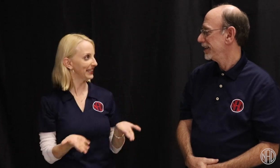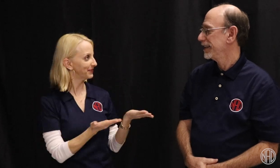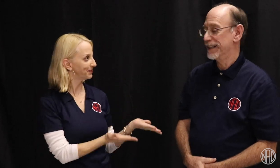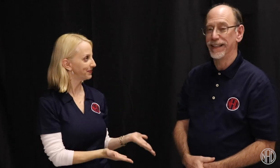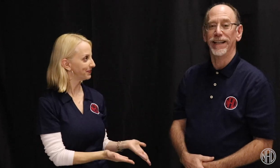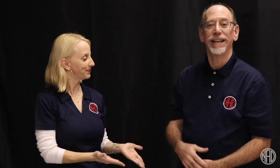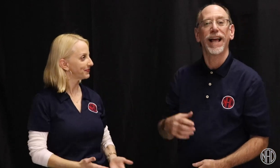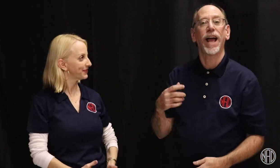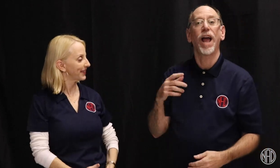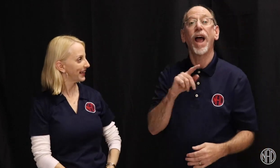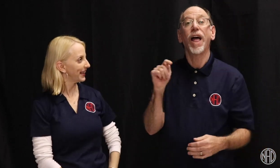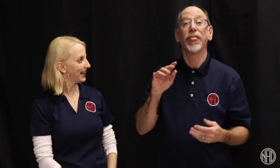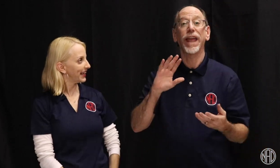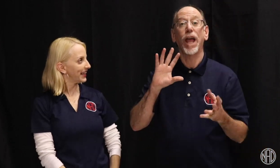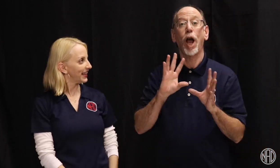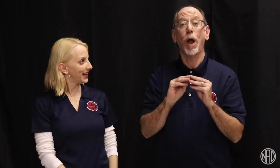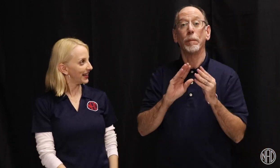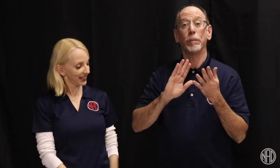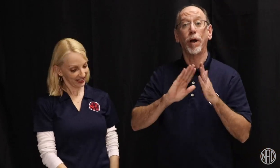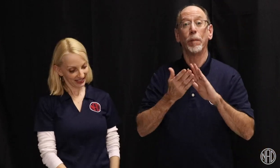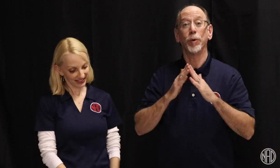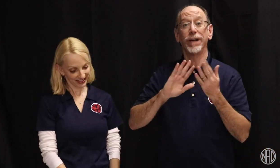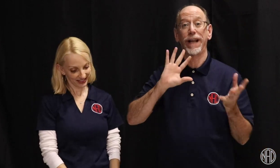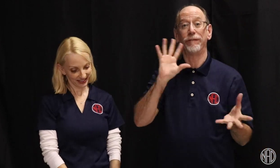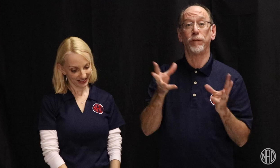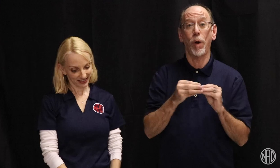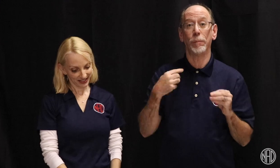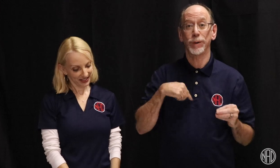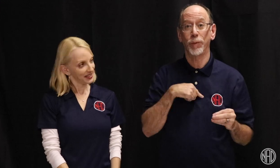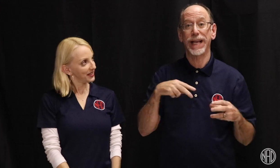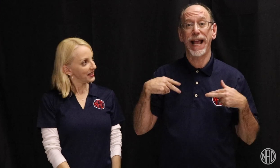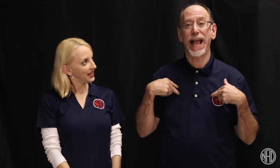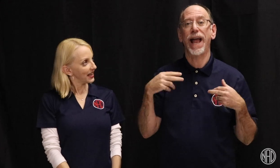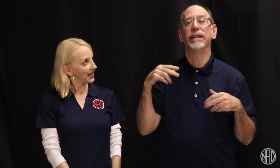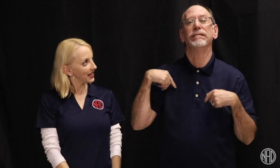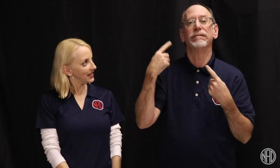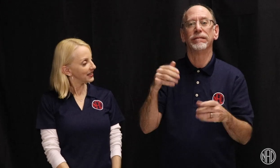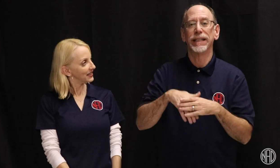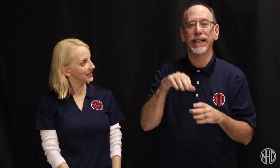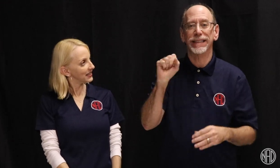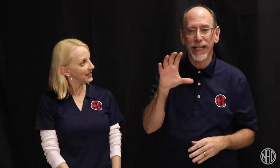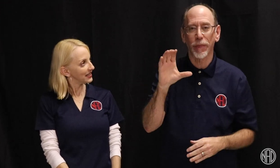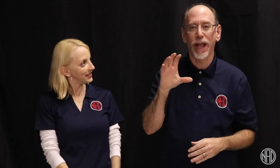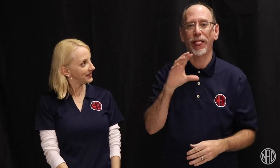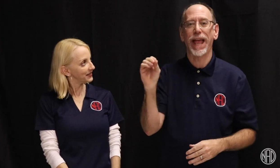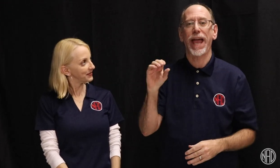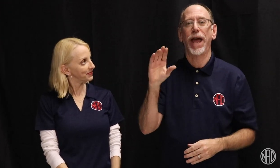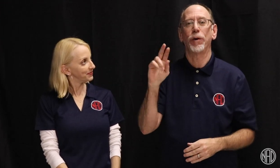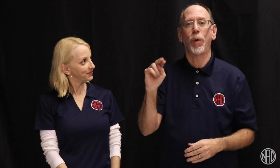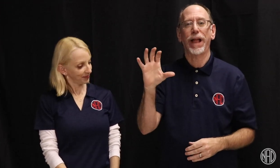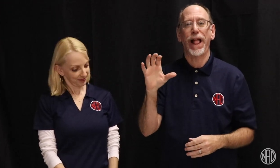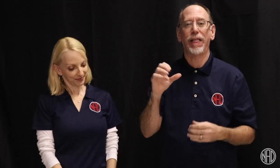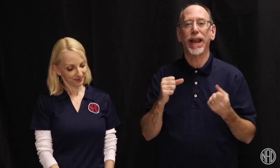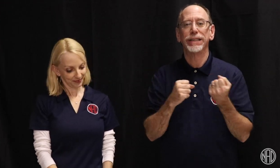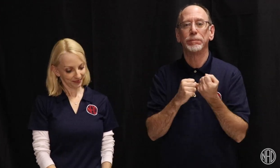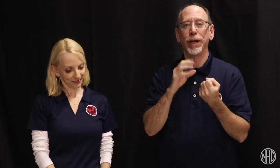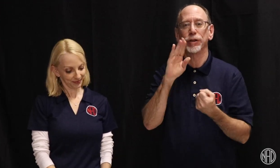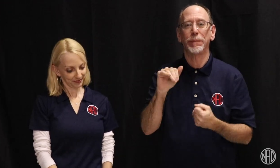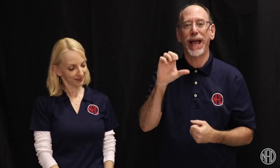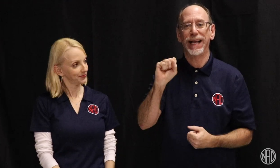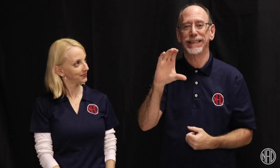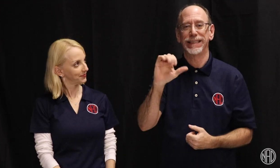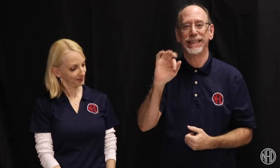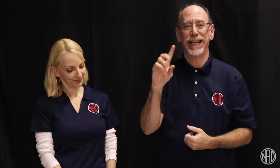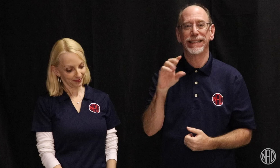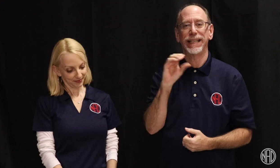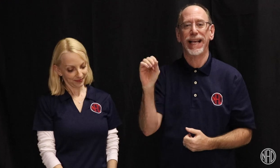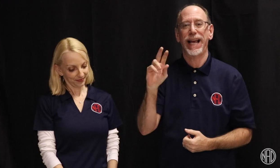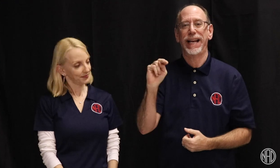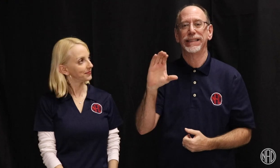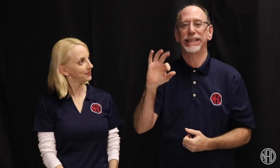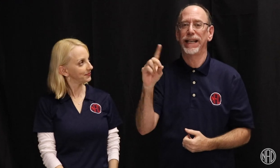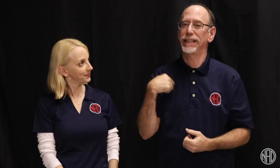The community forums we had in NC and SC were sponsored by SCAD and NCAD.